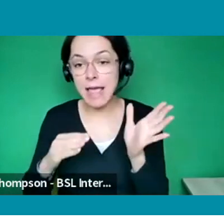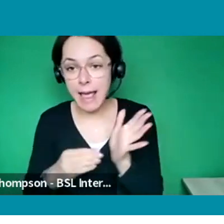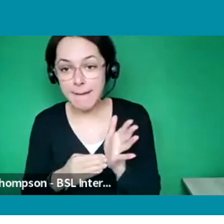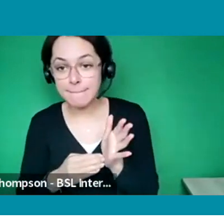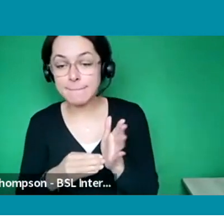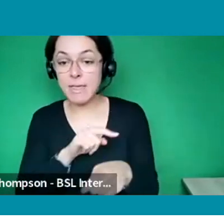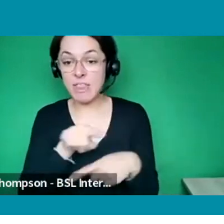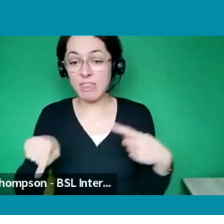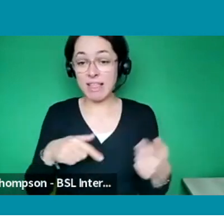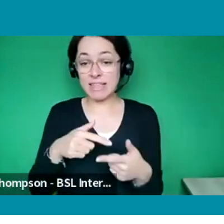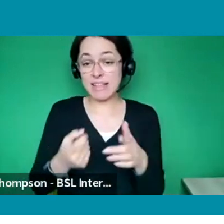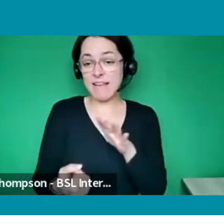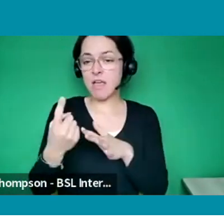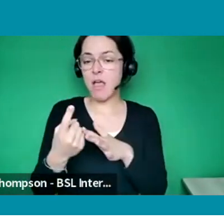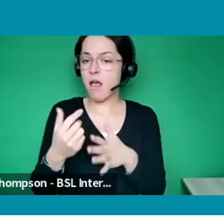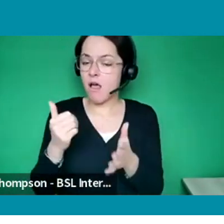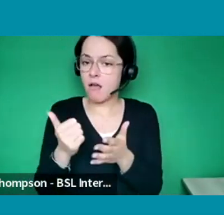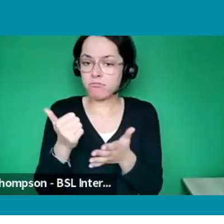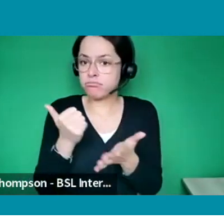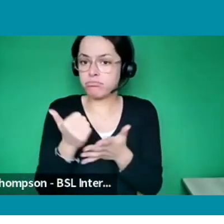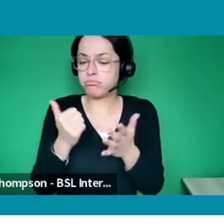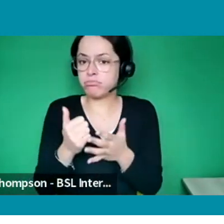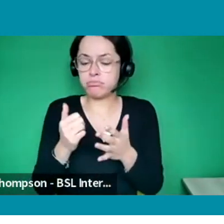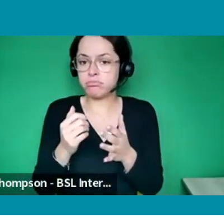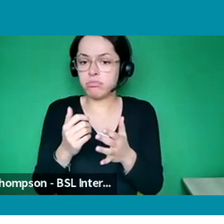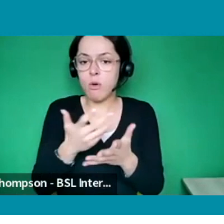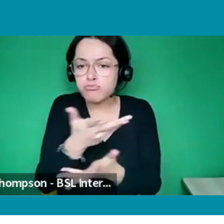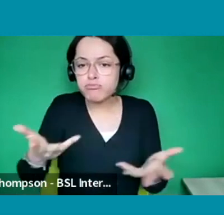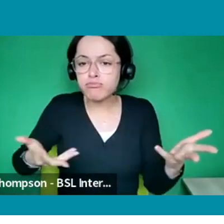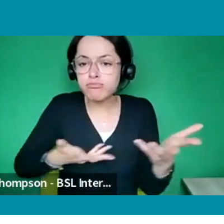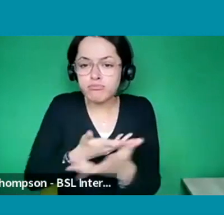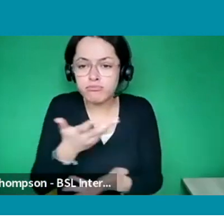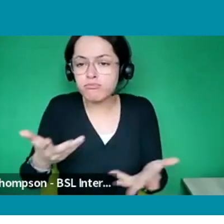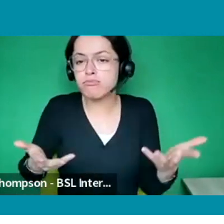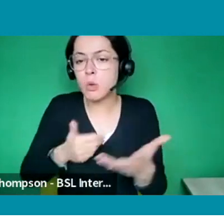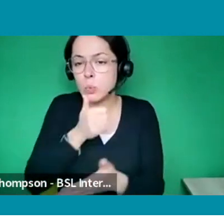fruitful, with lots and lots of discussion. Thank you to all the candidates watching today.